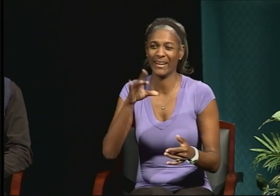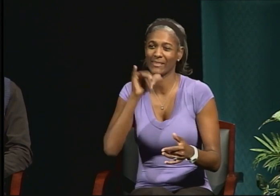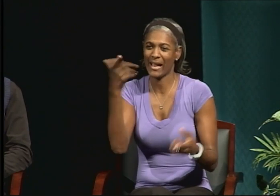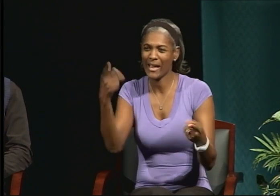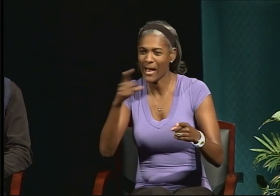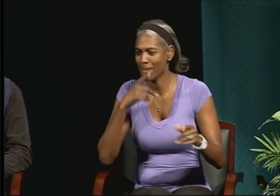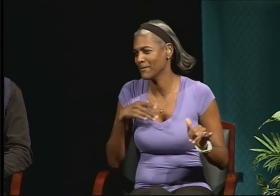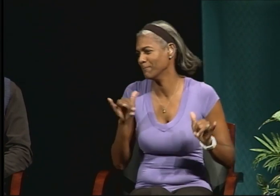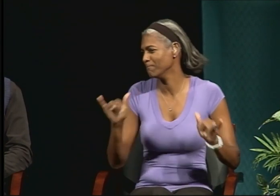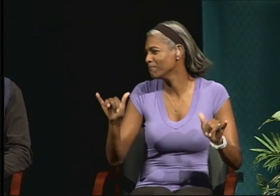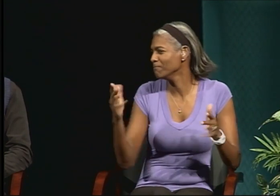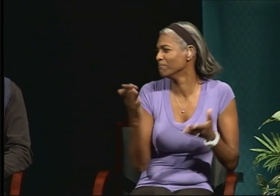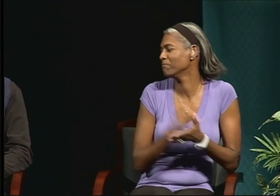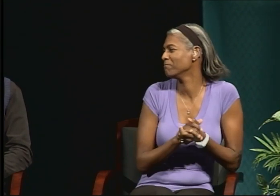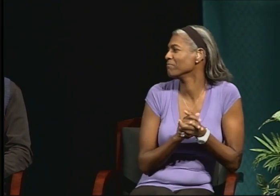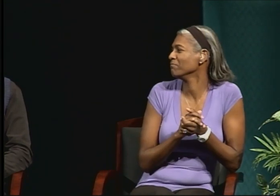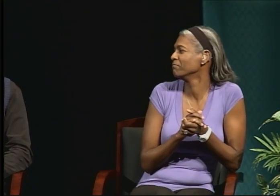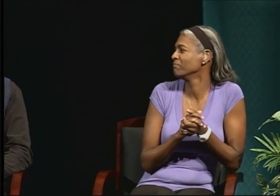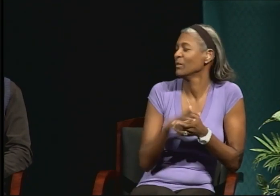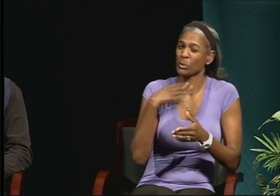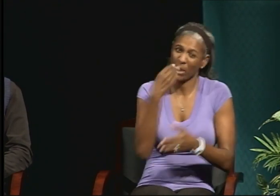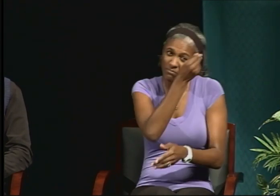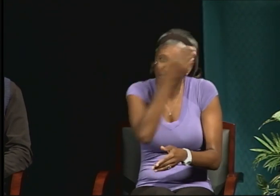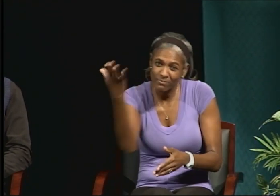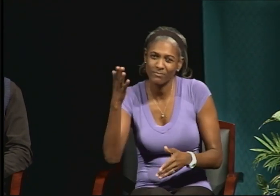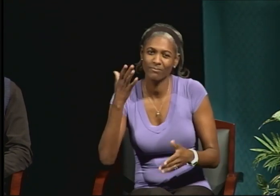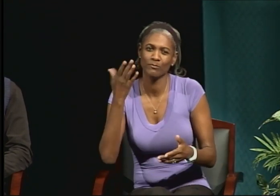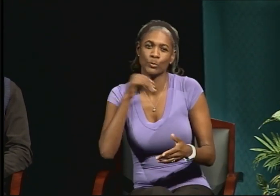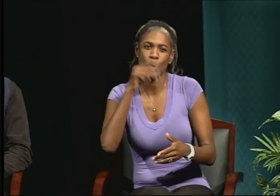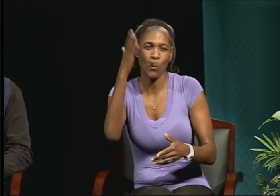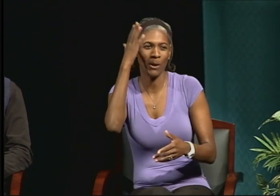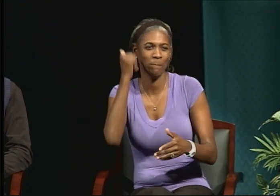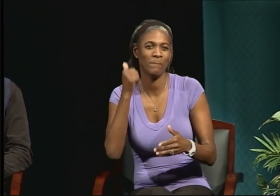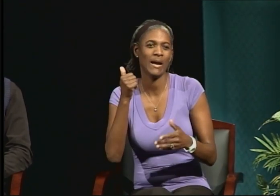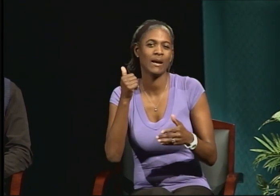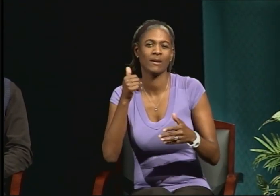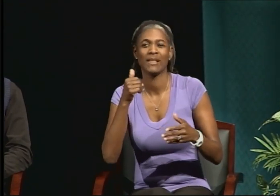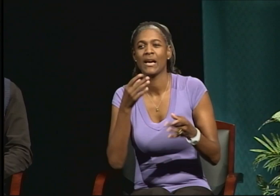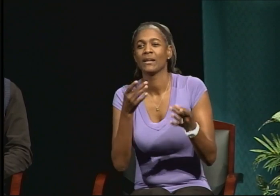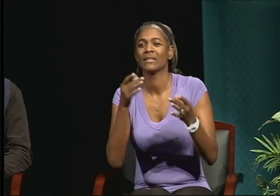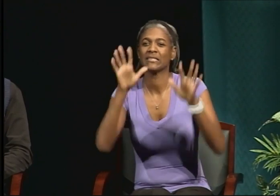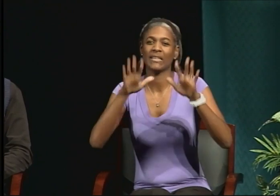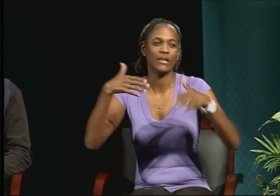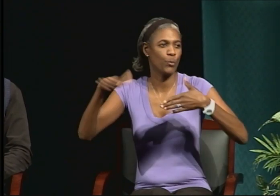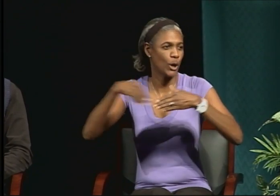But I just want to warn you all that, you know, it's not a walk in the park. Things will come up along the way.